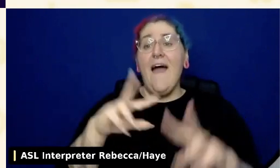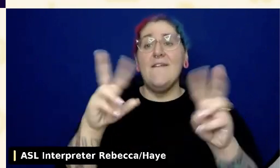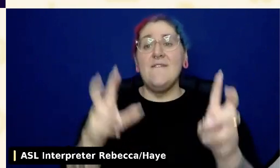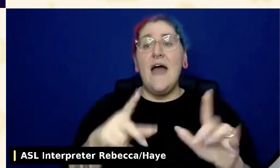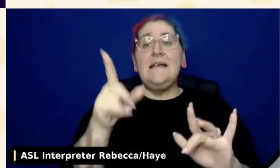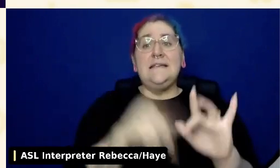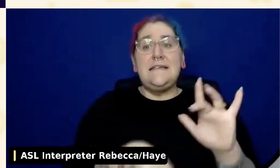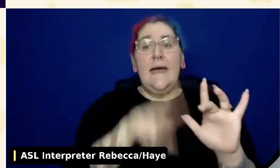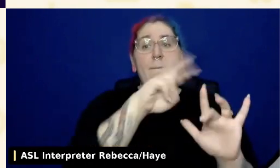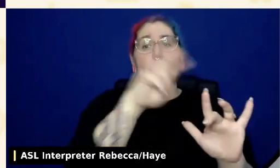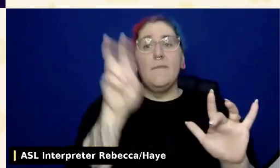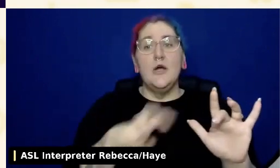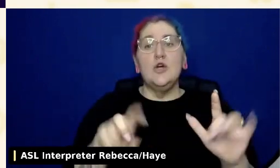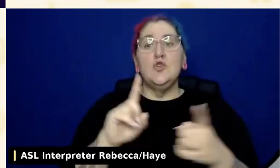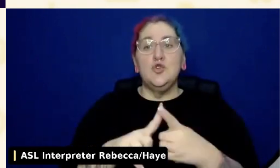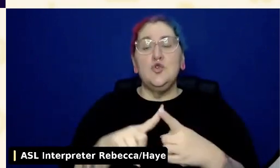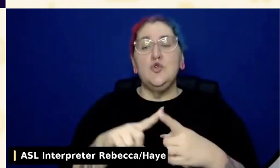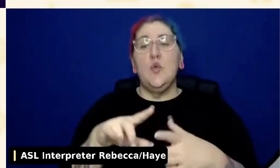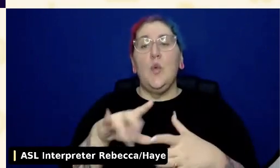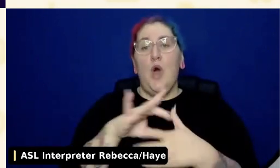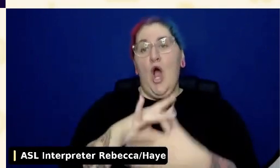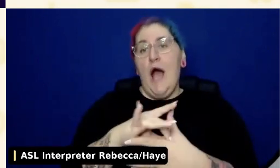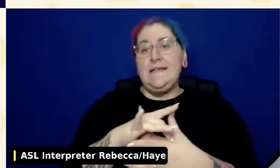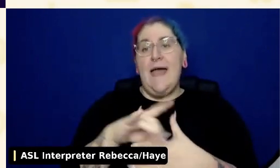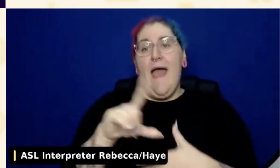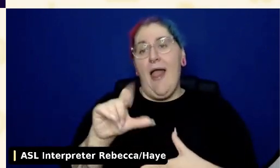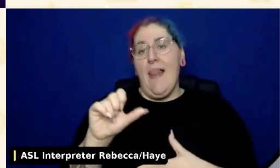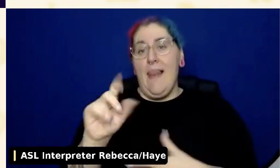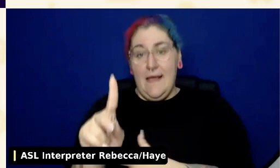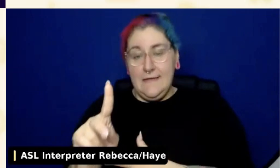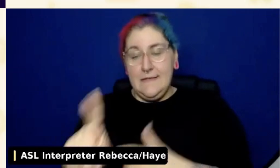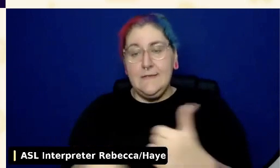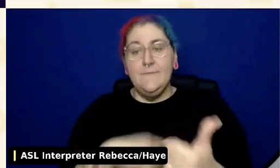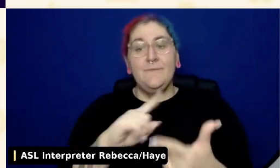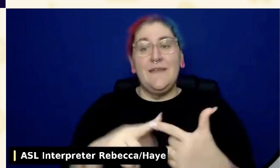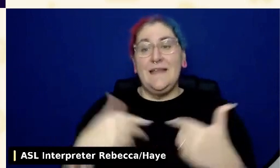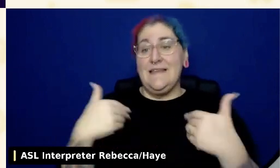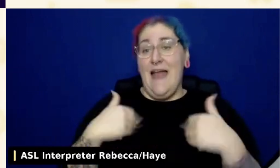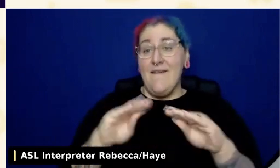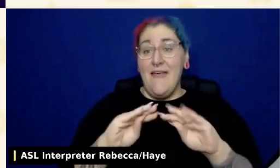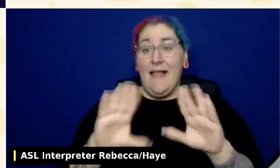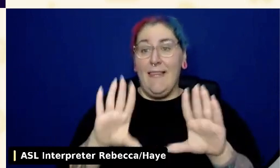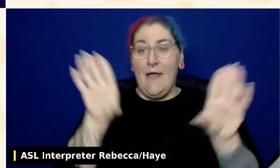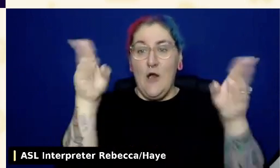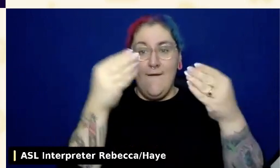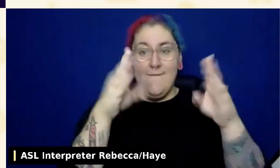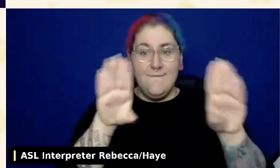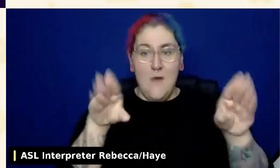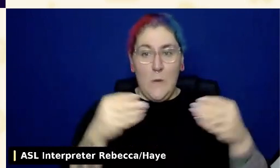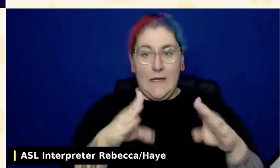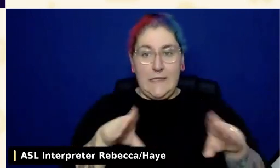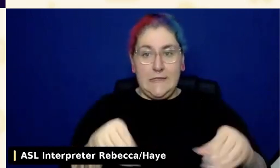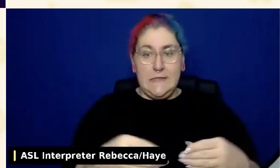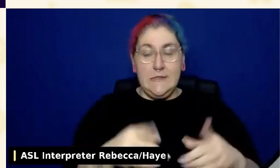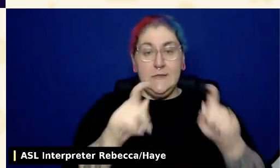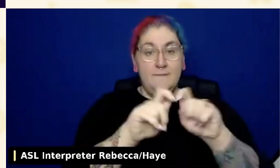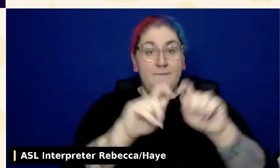Two, does it have a clear focus indicator? So you'd hit the tab key and you would just tab